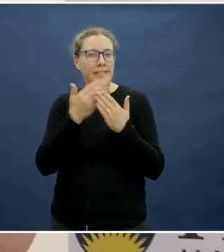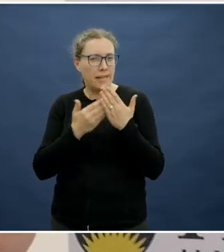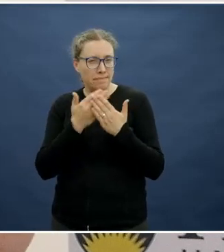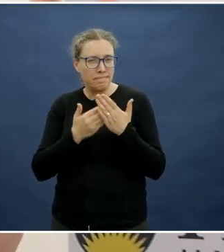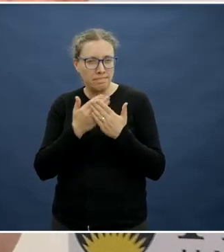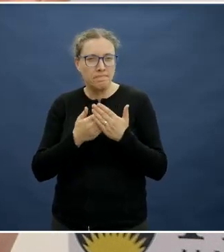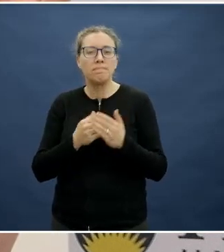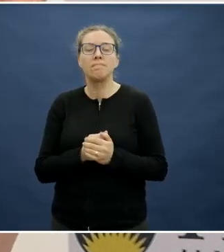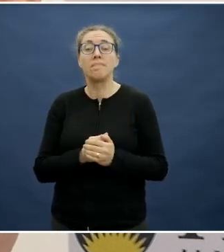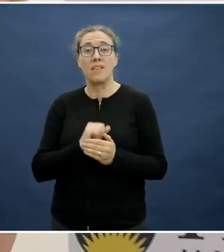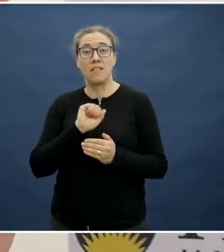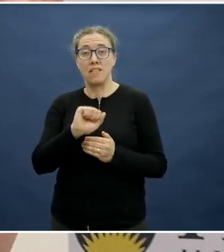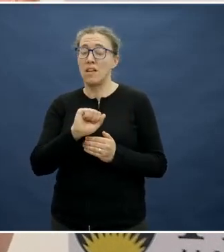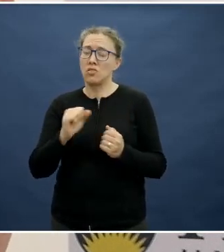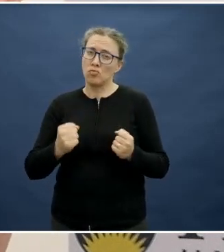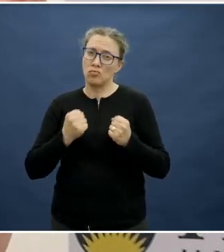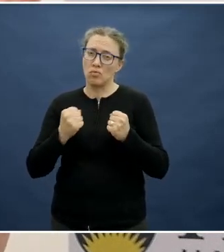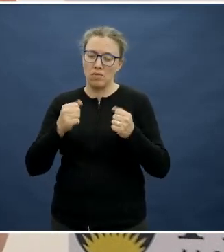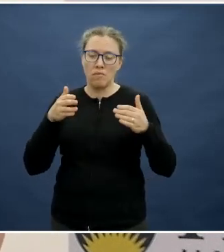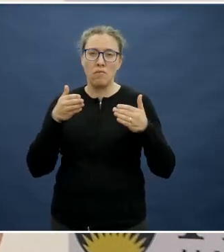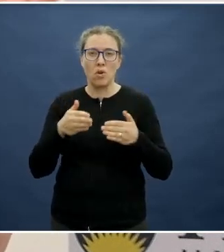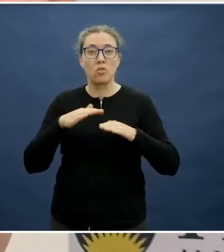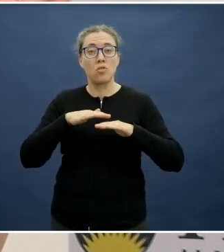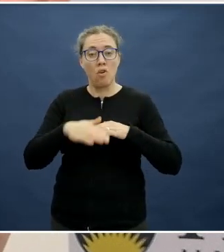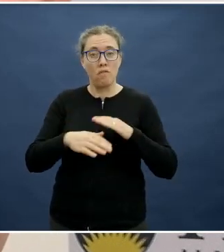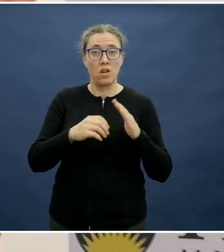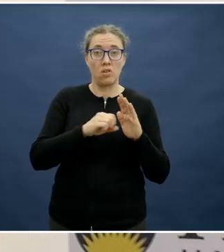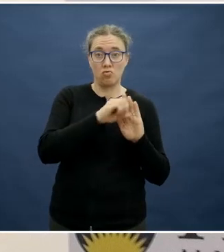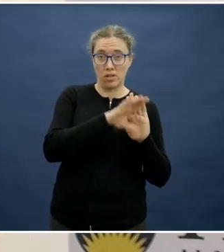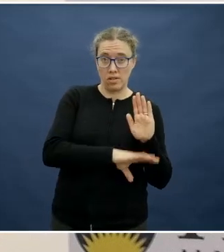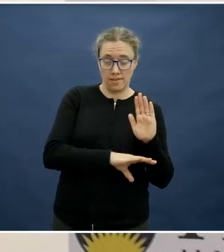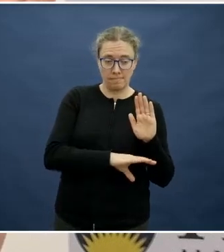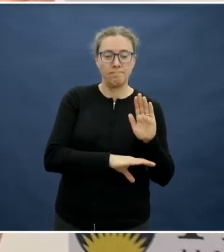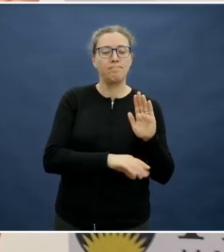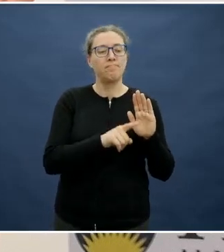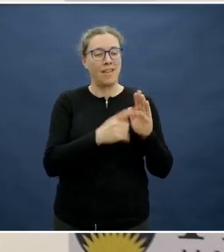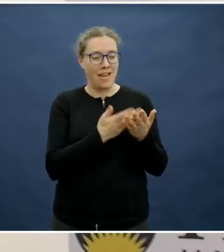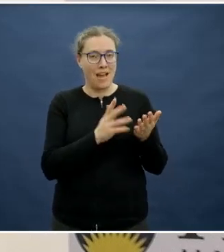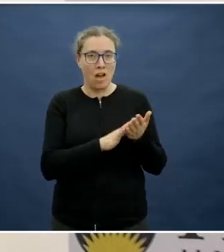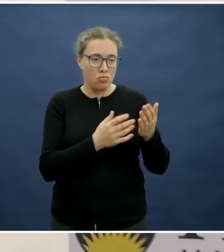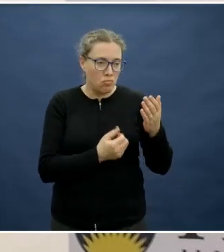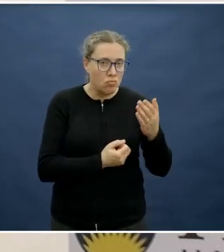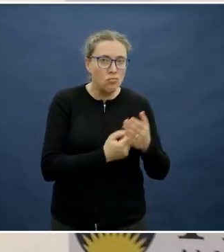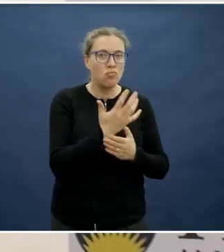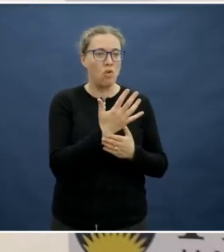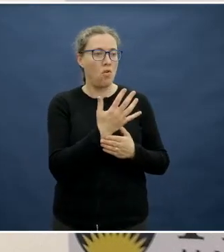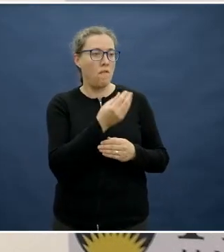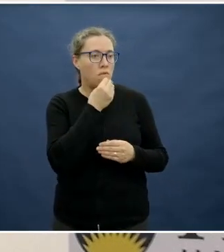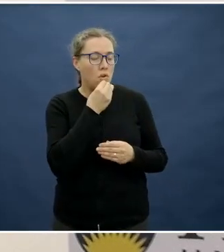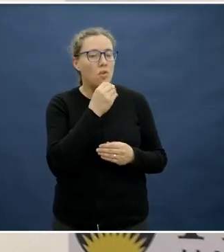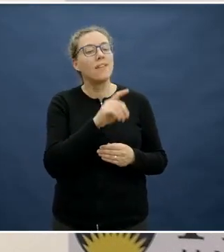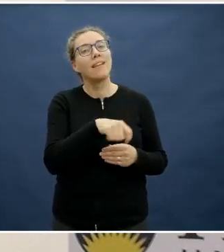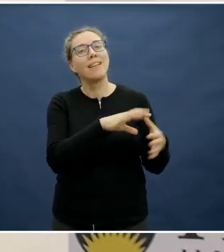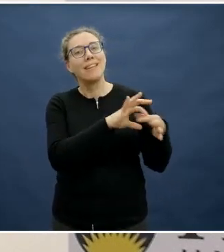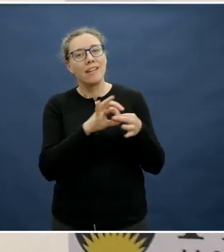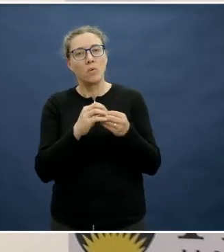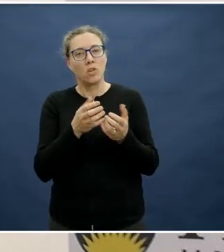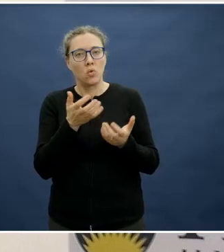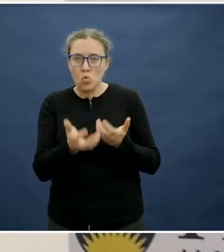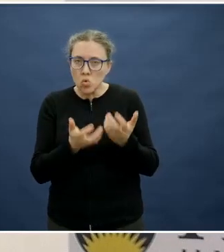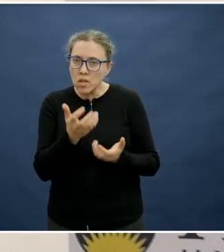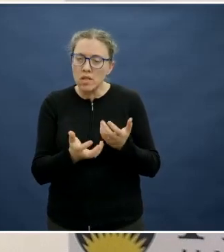focus on both the curriculum of growing food and cooking, so then linking to home economics,